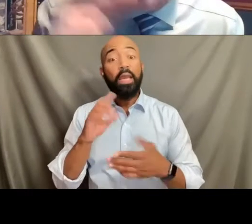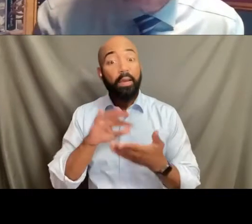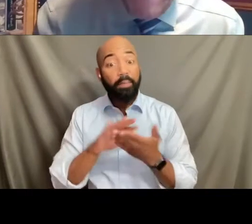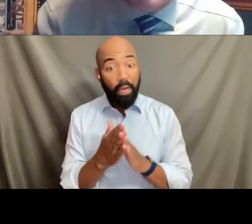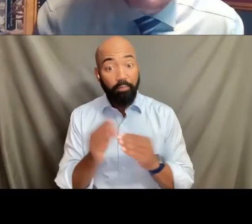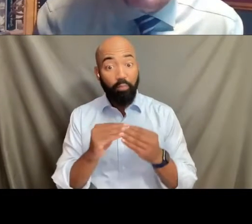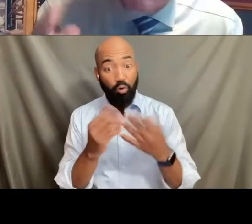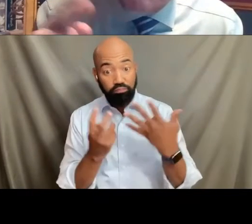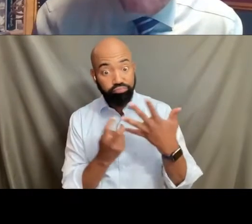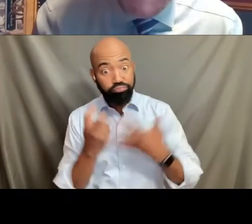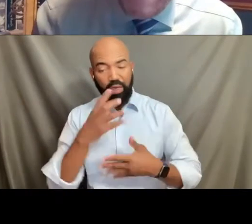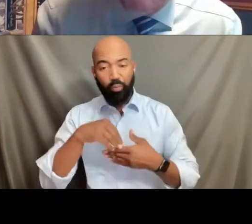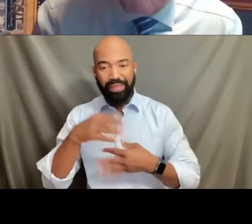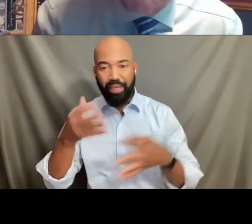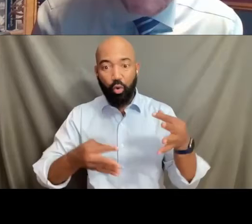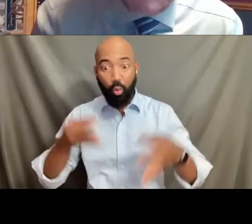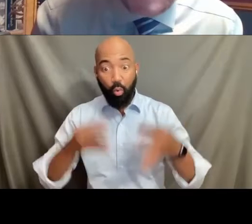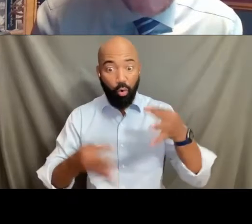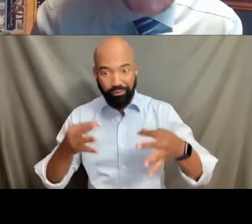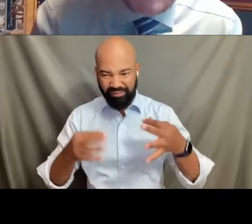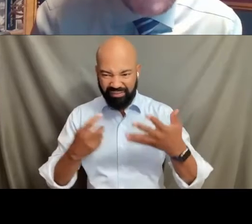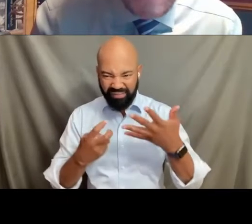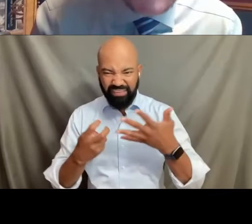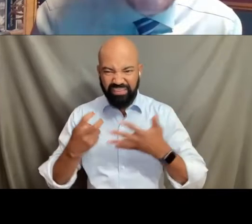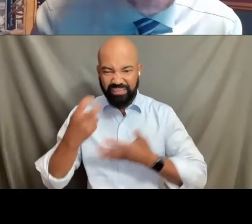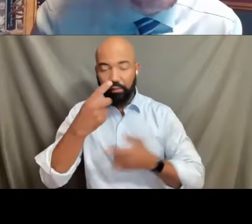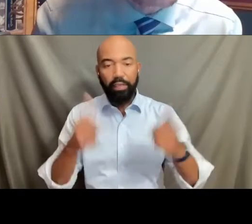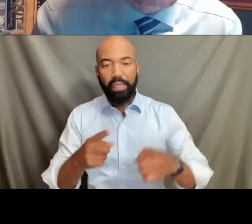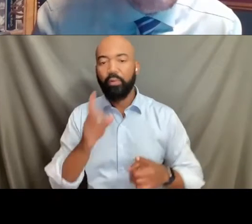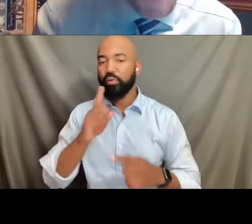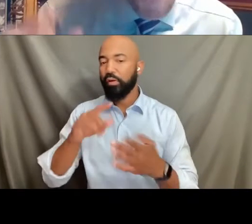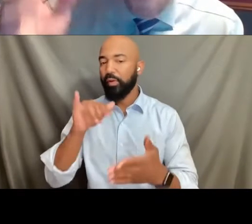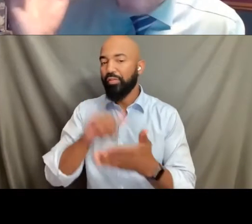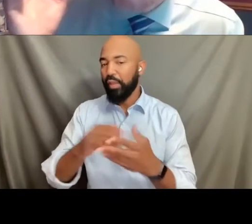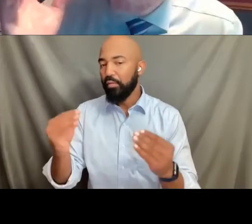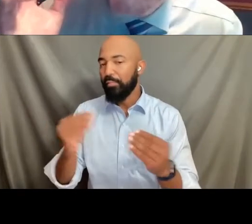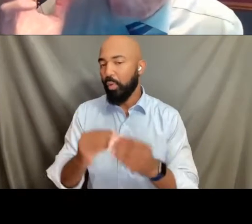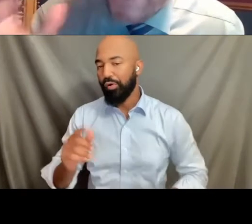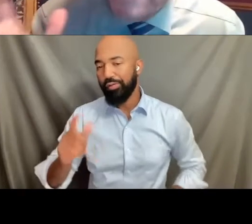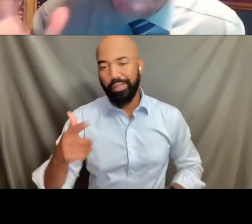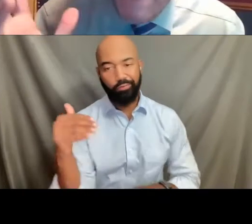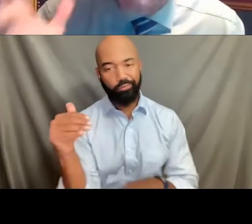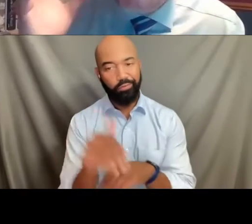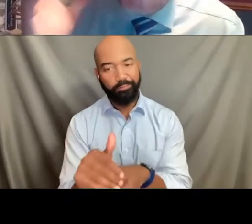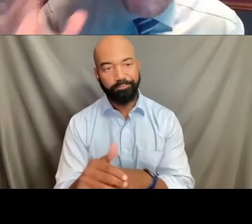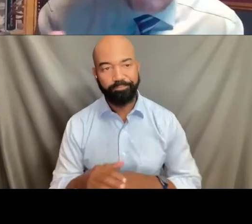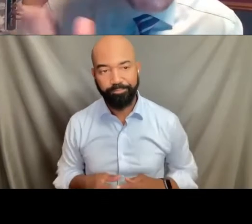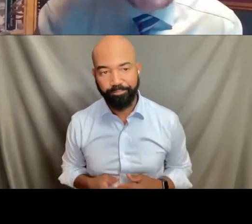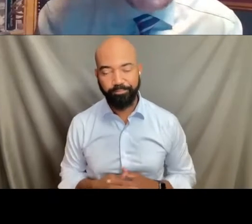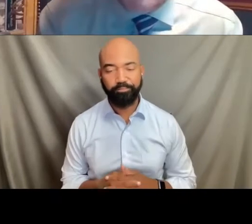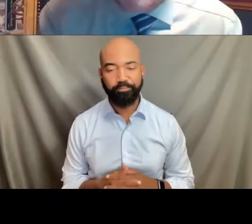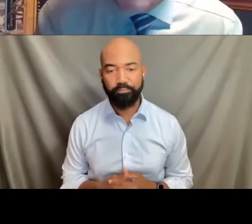We'll come back to this at the very end of our presentation. What has happened very recently.